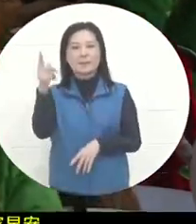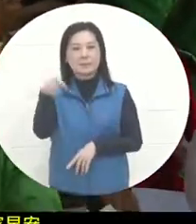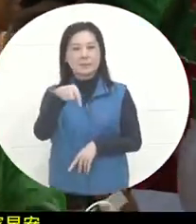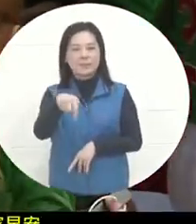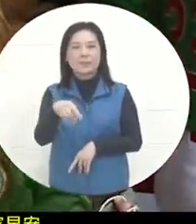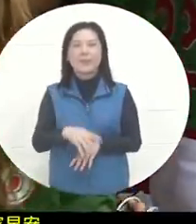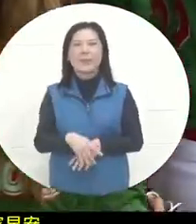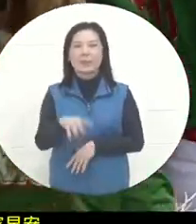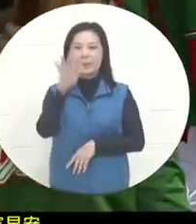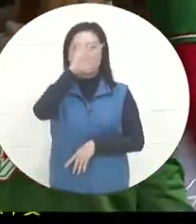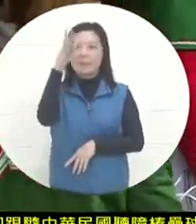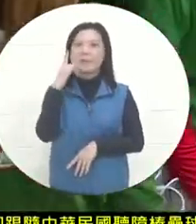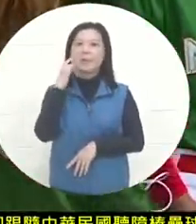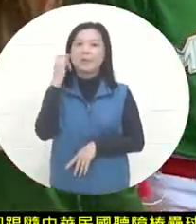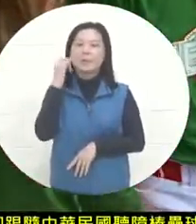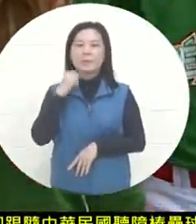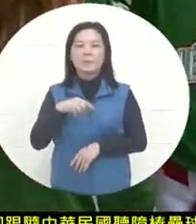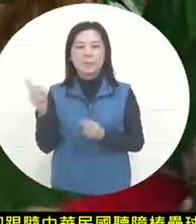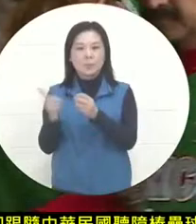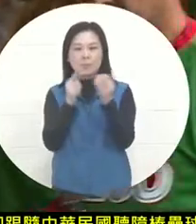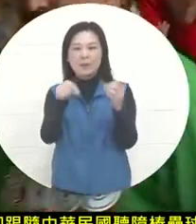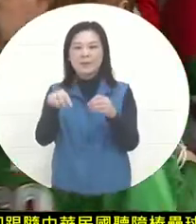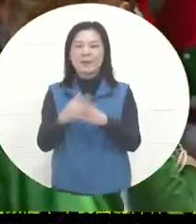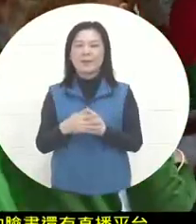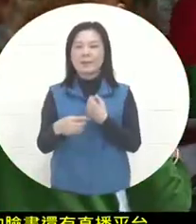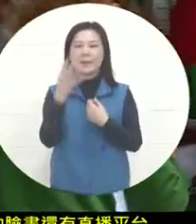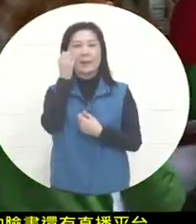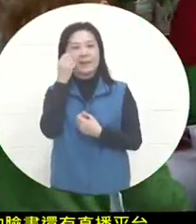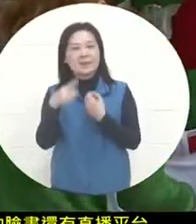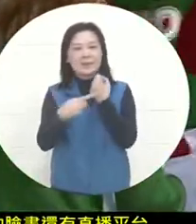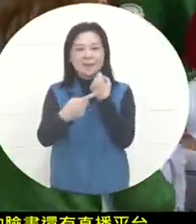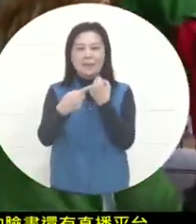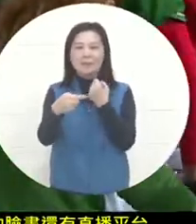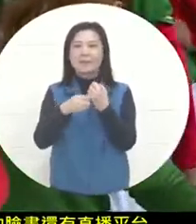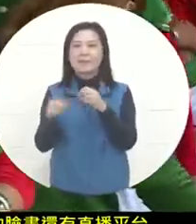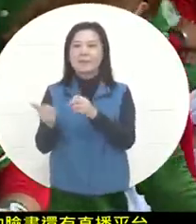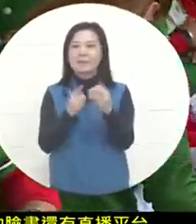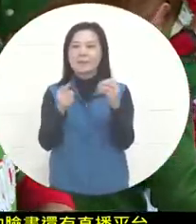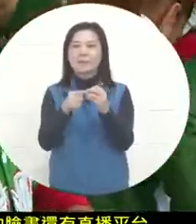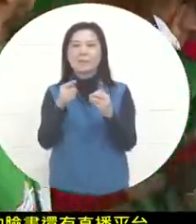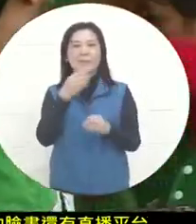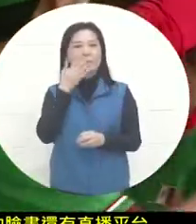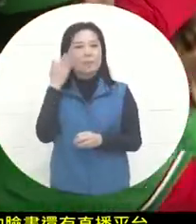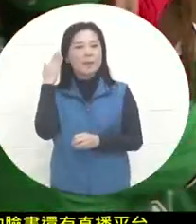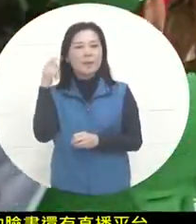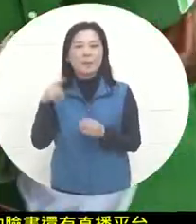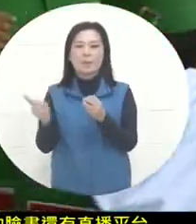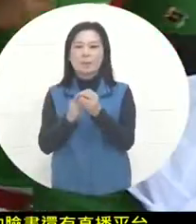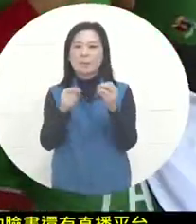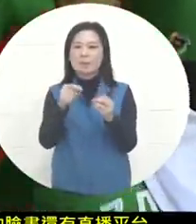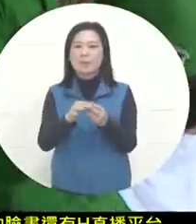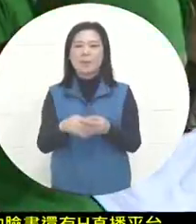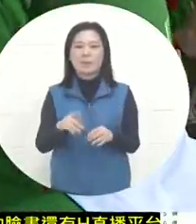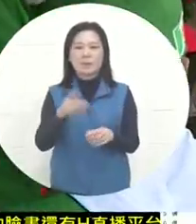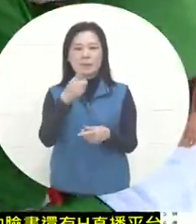to watch the broadcast of the first World Cup Deaf Baseball Championship. The schedule for the fourth day of